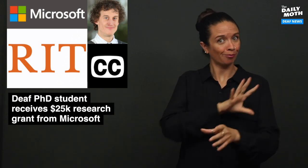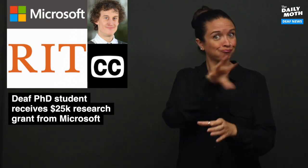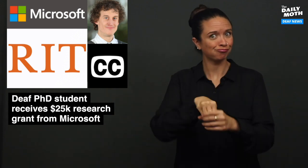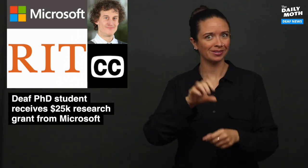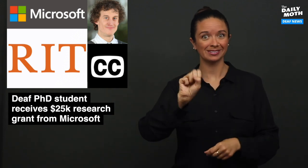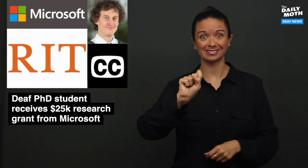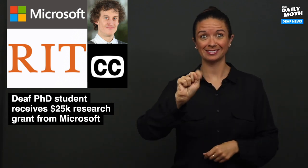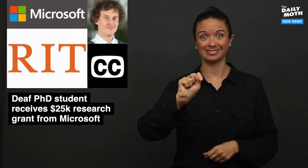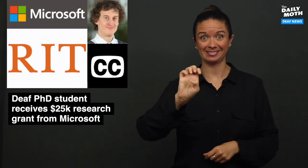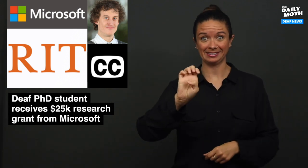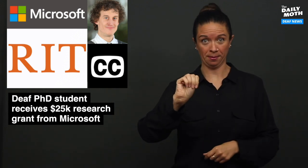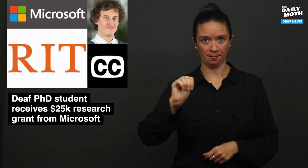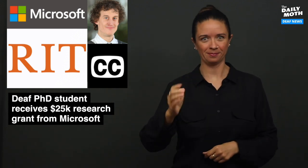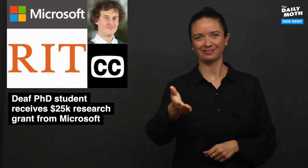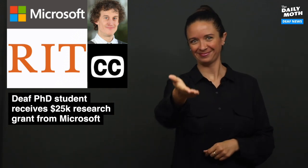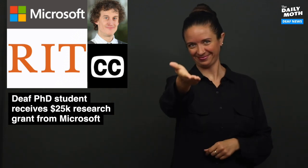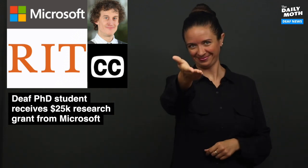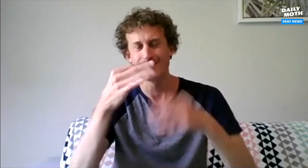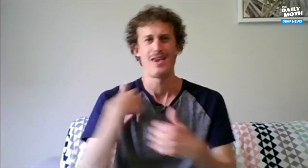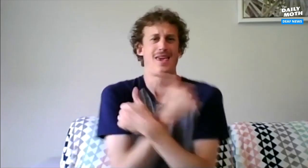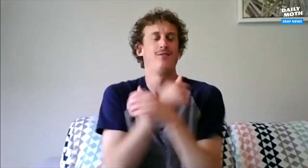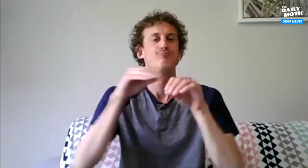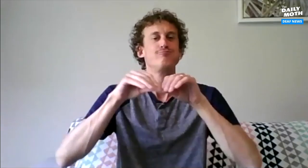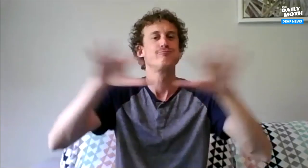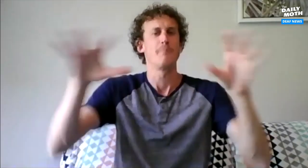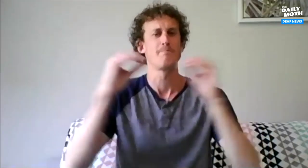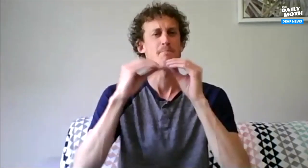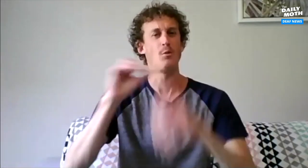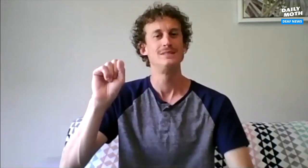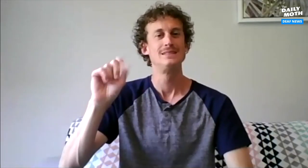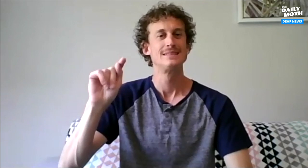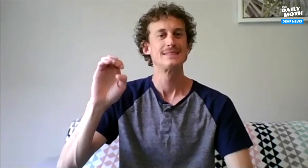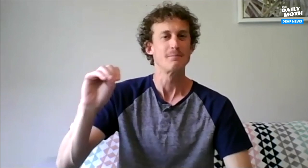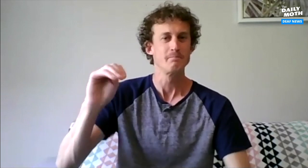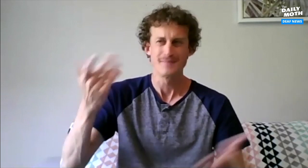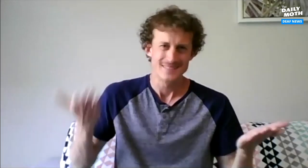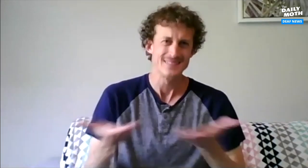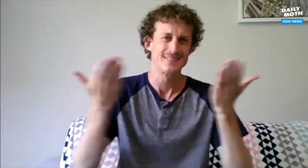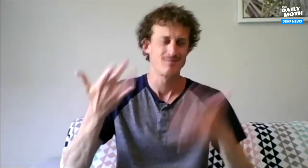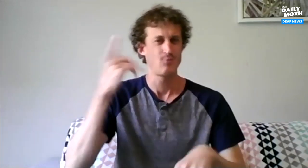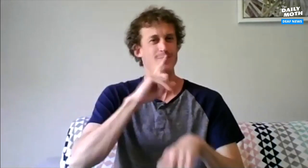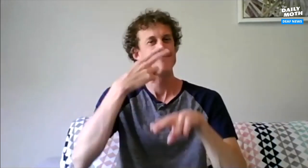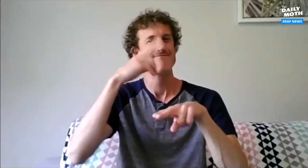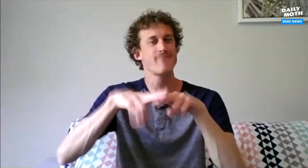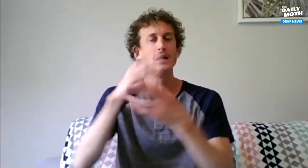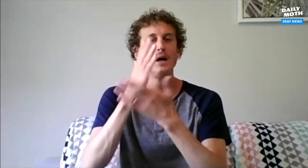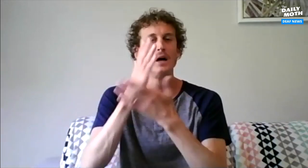people to be involved with STEM. I'd love to promote the field of STEM here. It's a really fun field to get into.